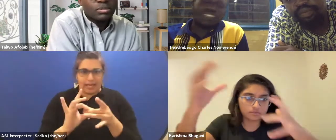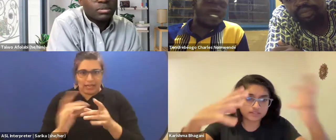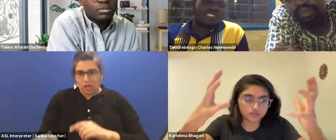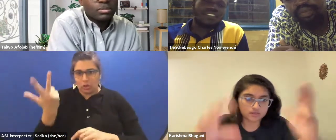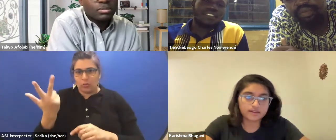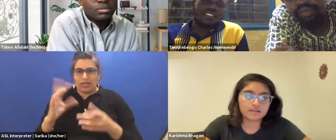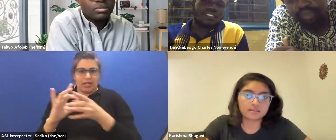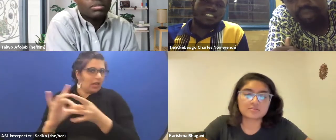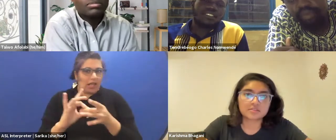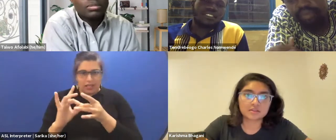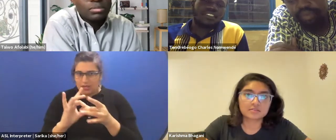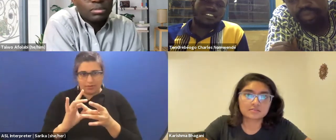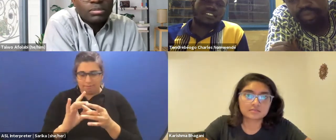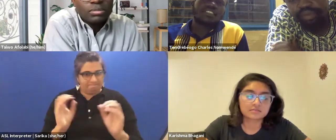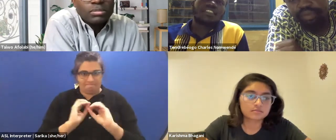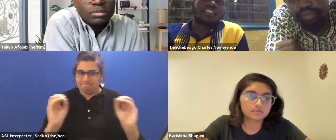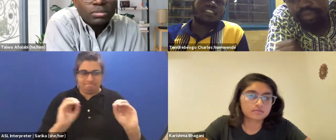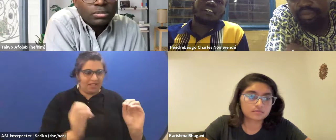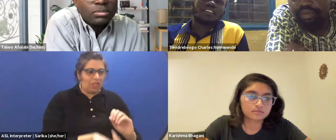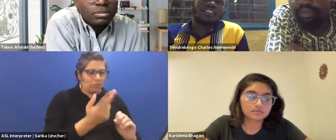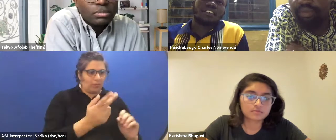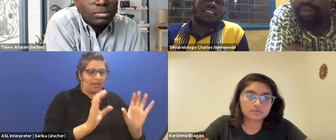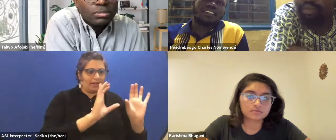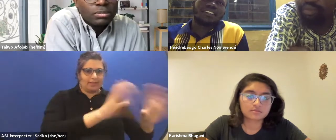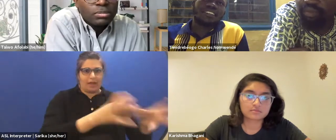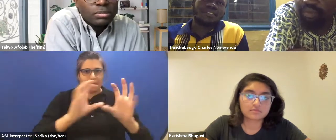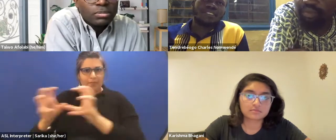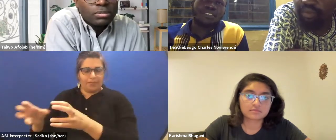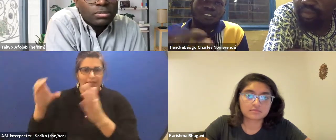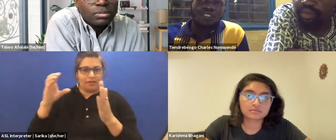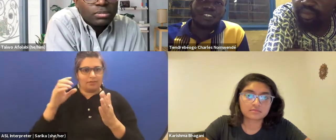with each other, right? Yes. Nothing to do with the other. And then...